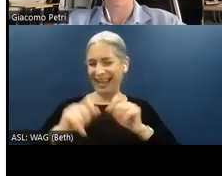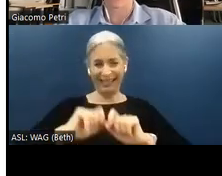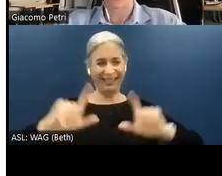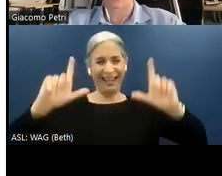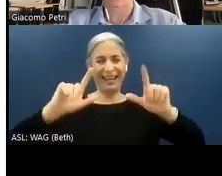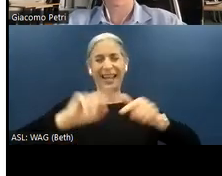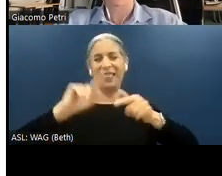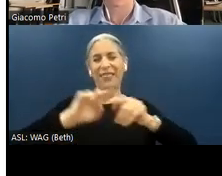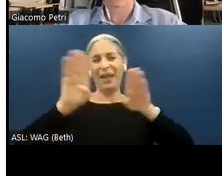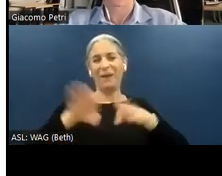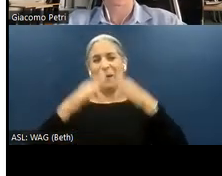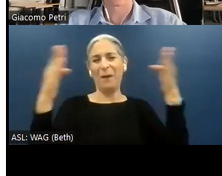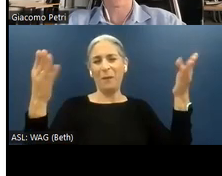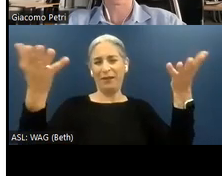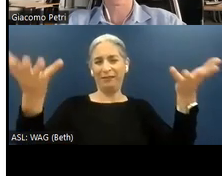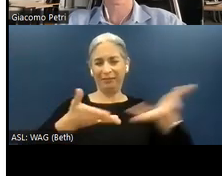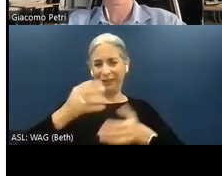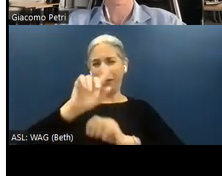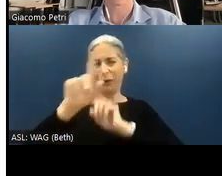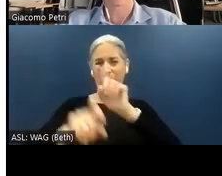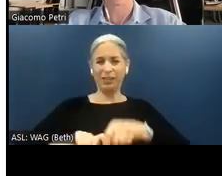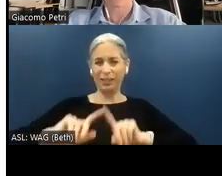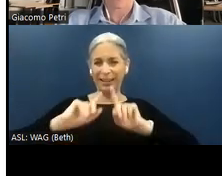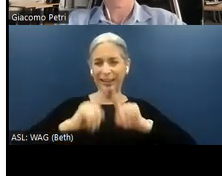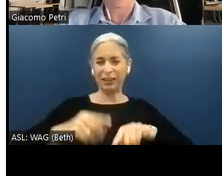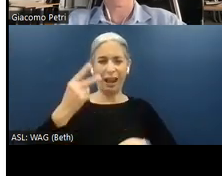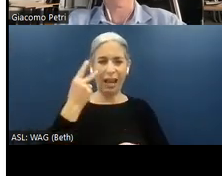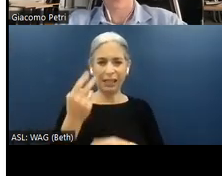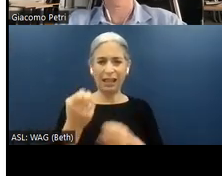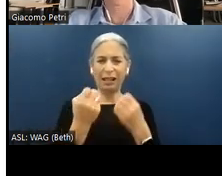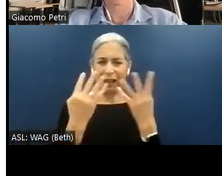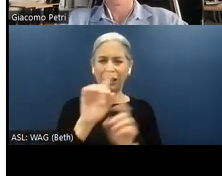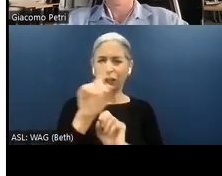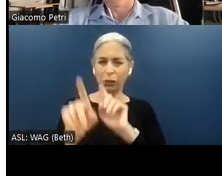the floor for questions and answers. I see there are some questions.